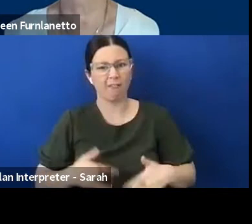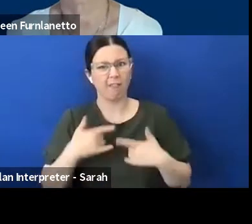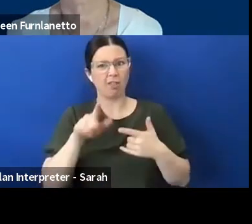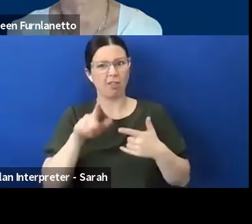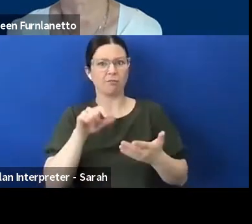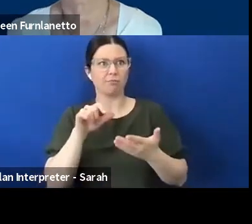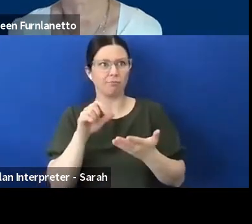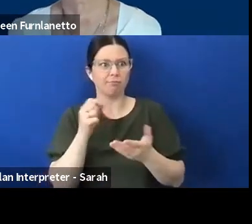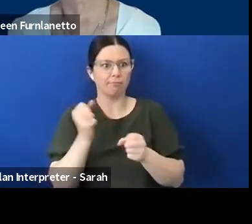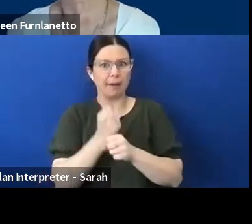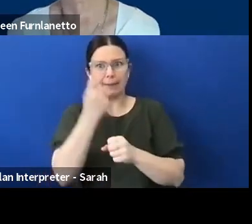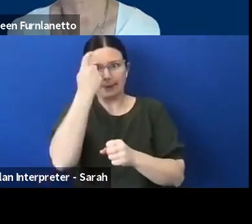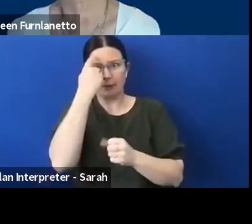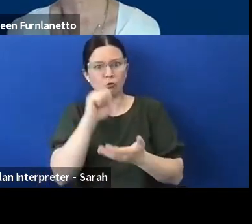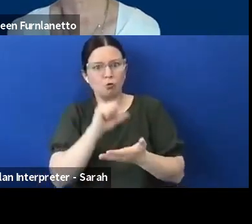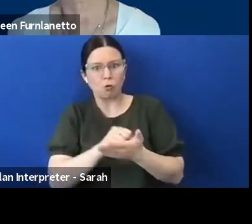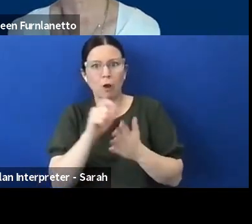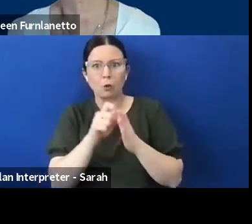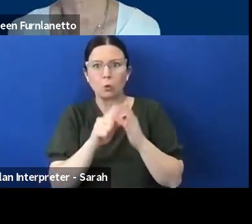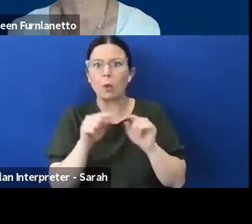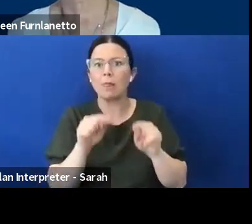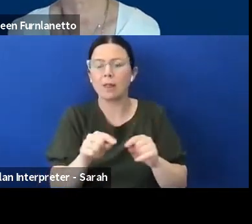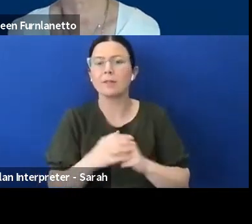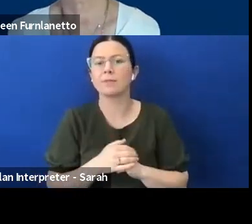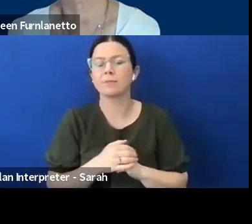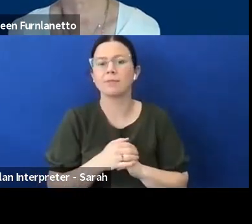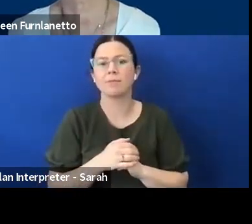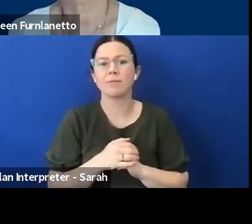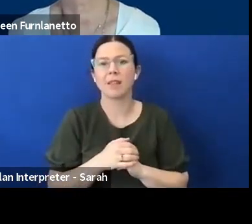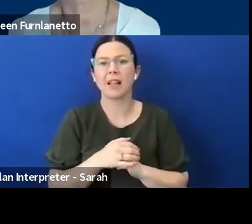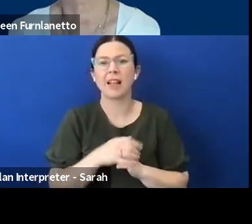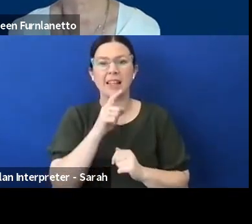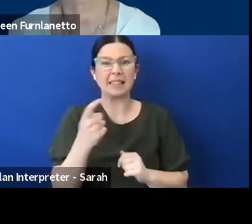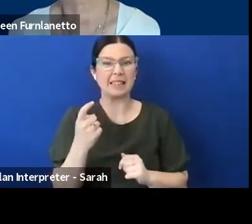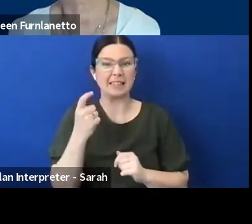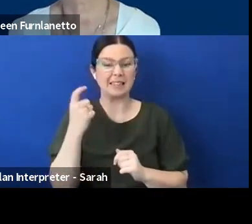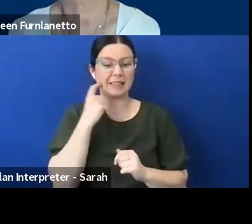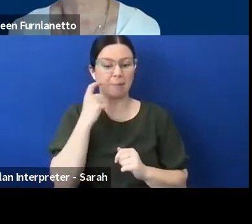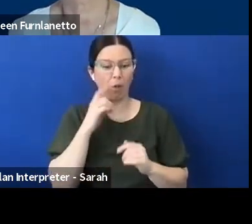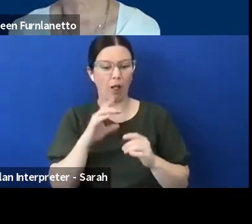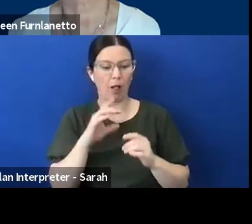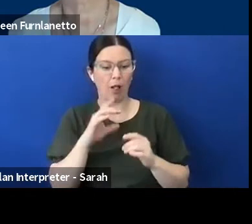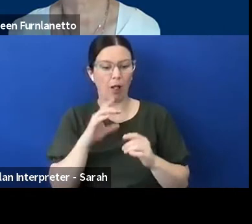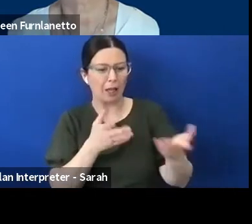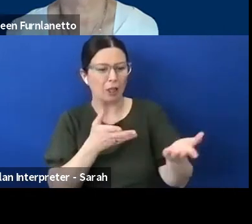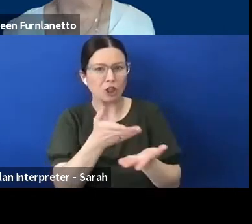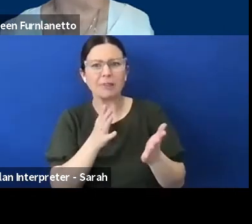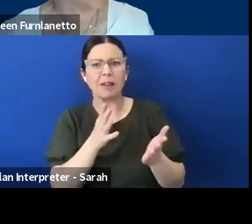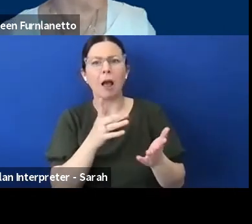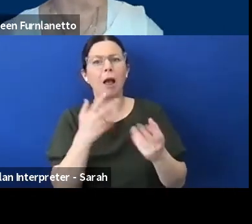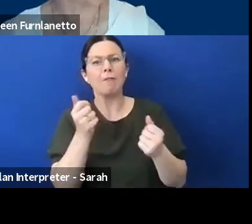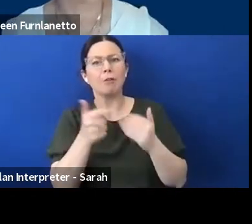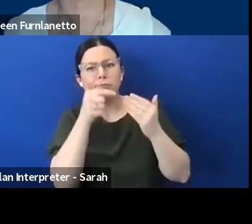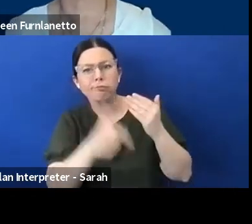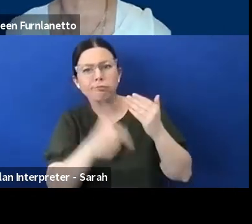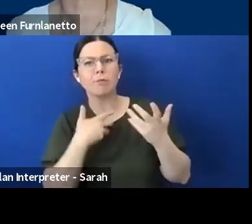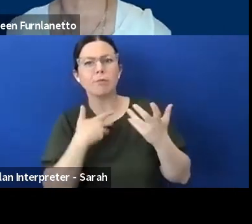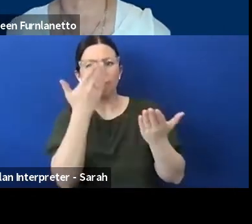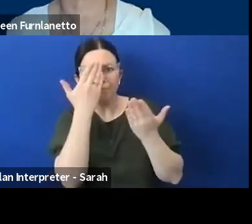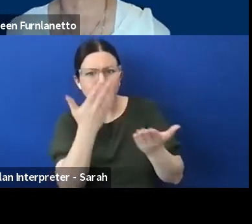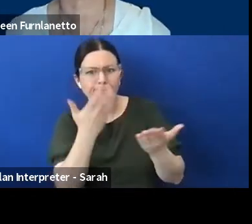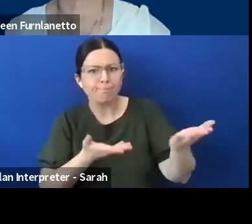beginning to think beyond that simple engagement piece, I think elements around